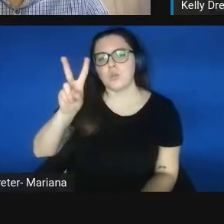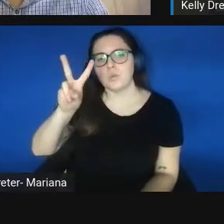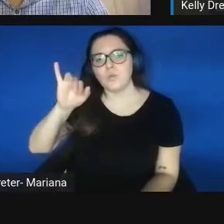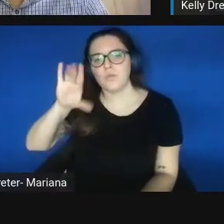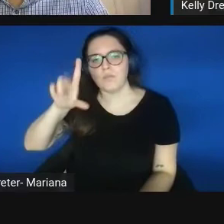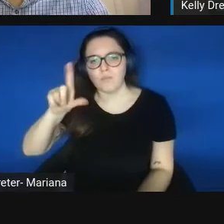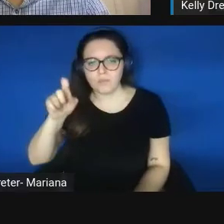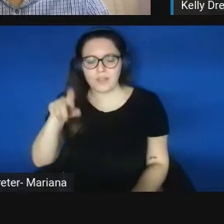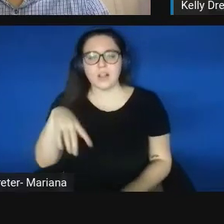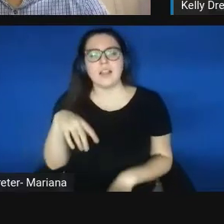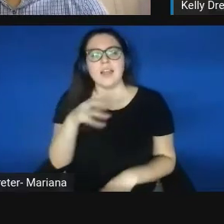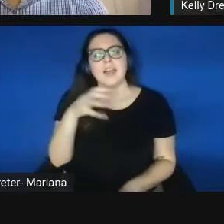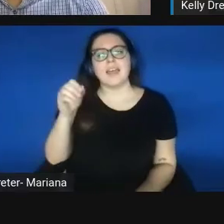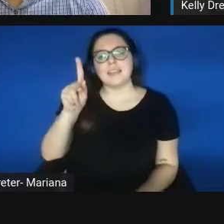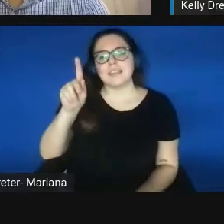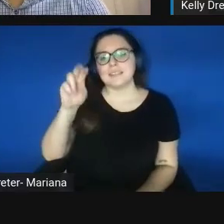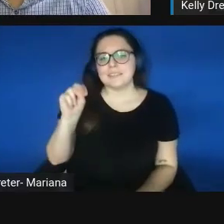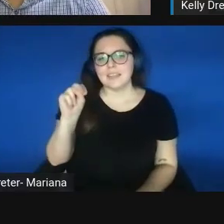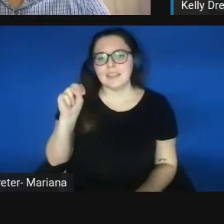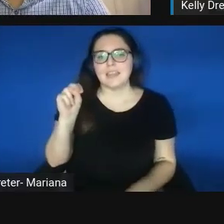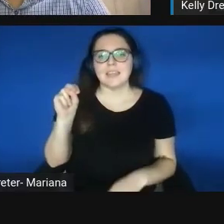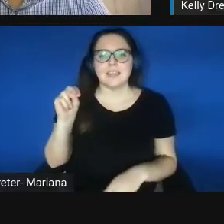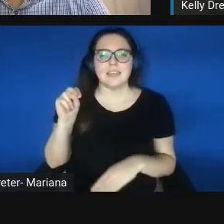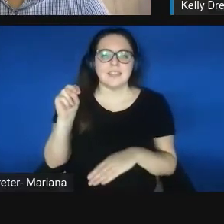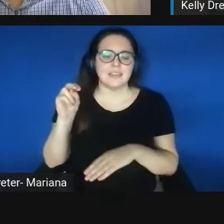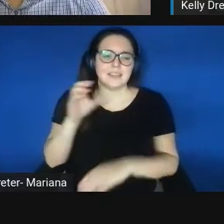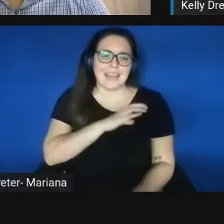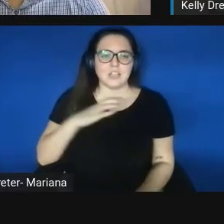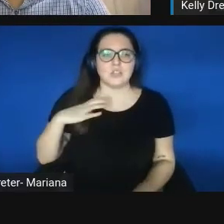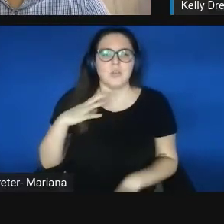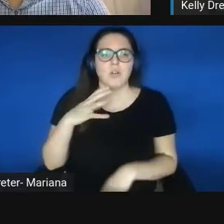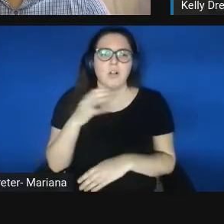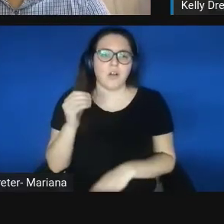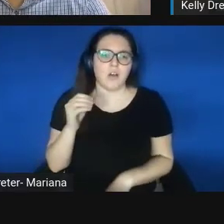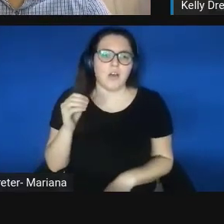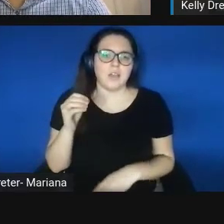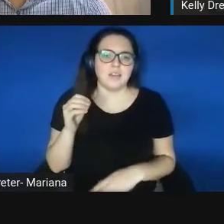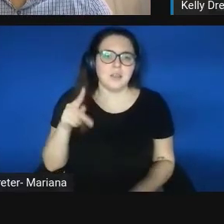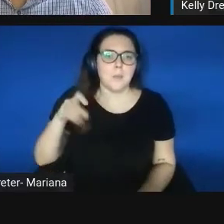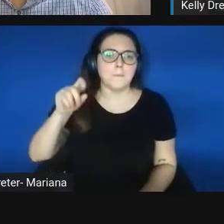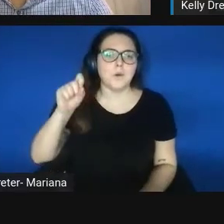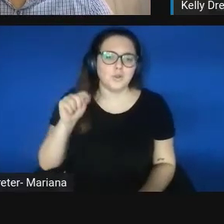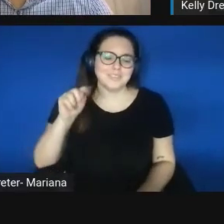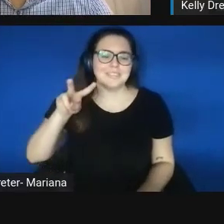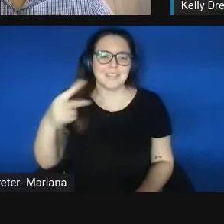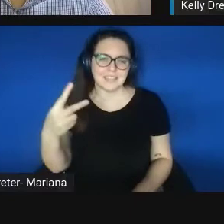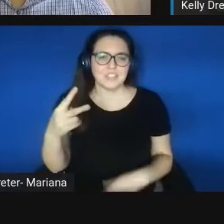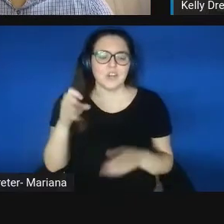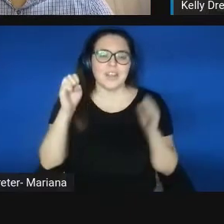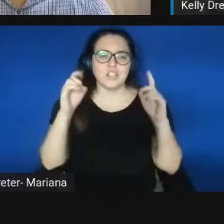and the Kentucky Council on Post-Secondary Education. What that does is it spreads our reach from corner